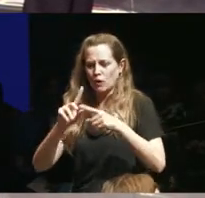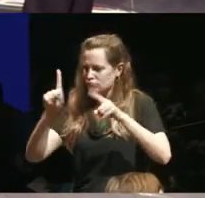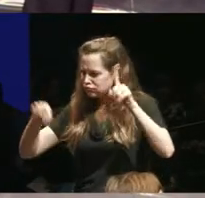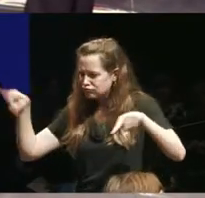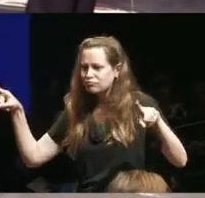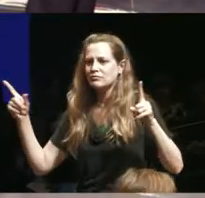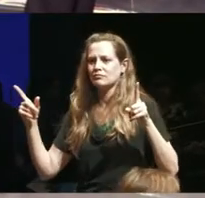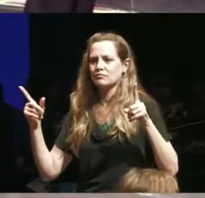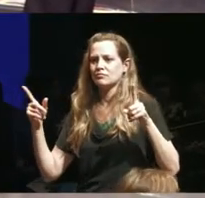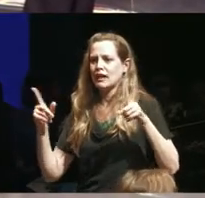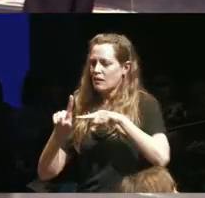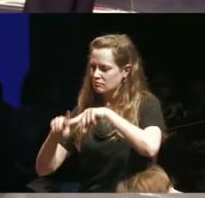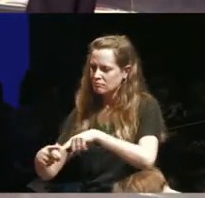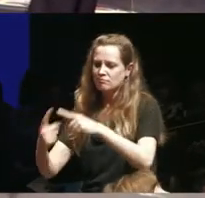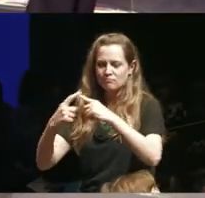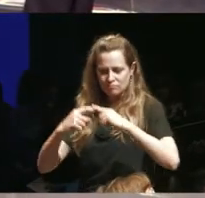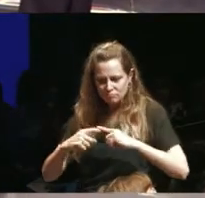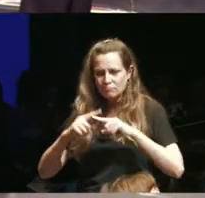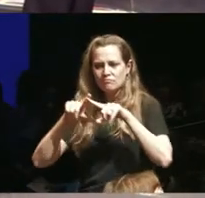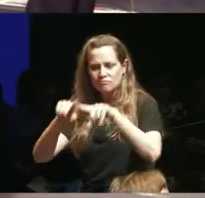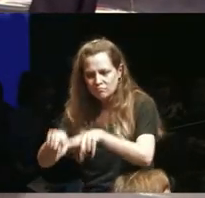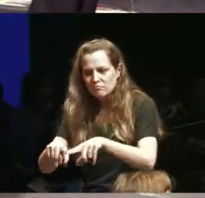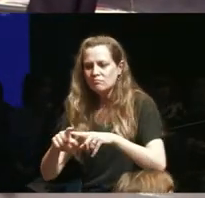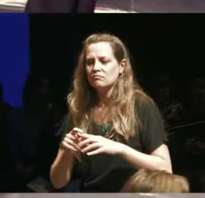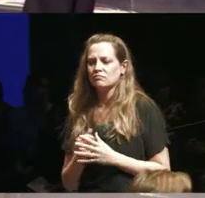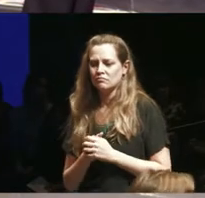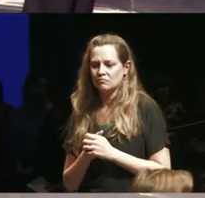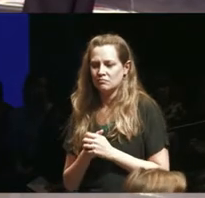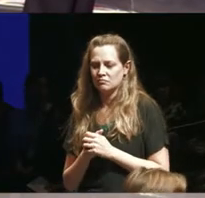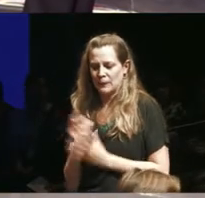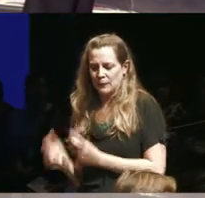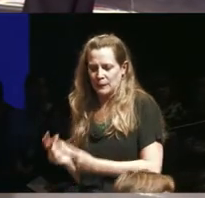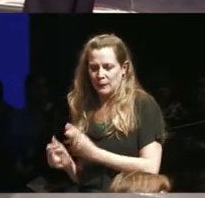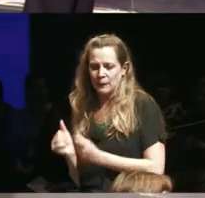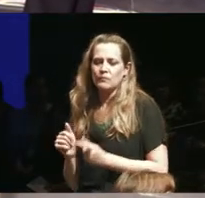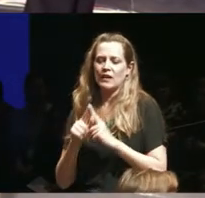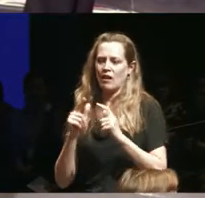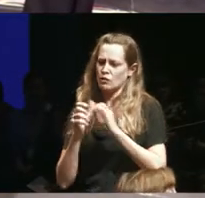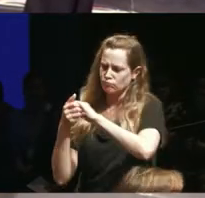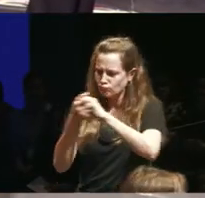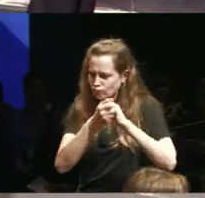that interdependently how could we do that I'm in solidarity with other